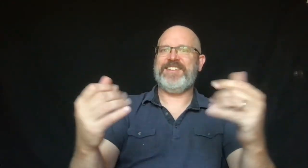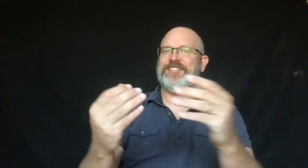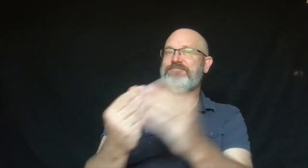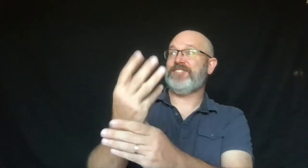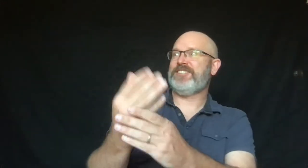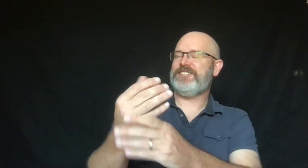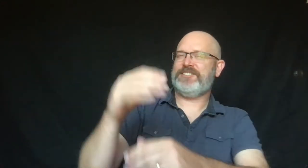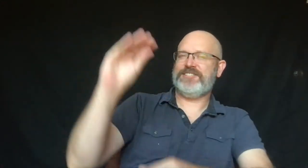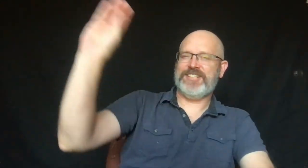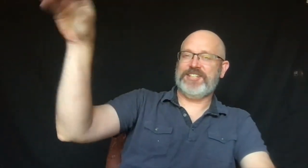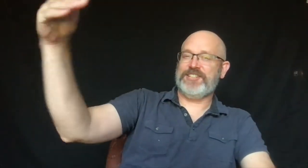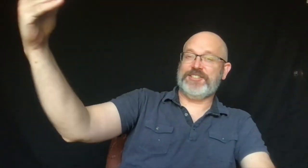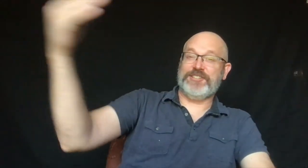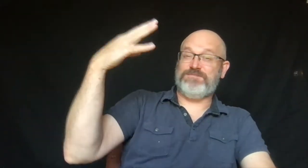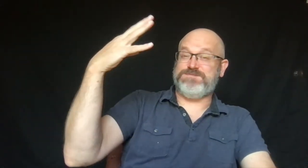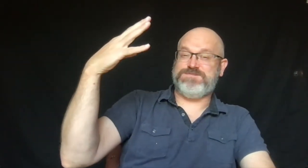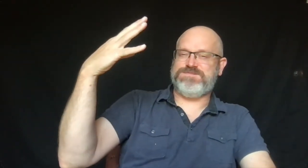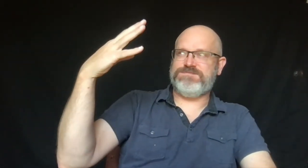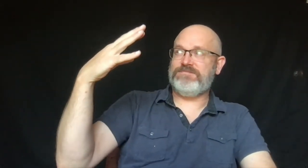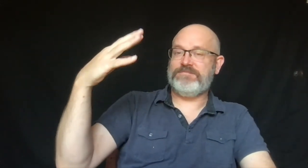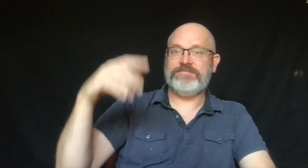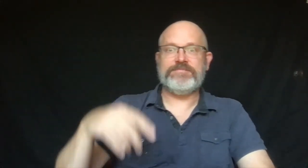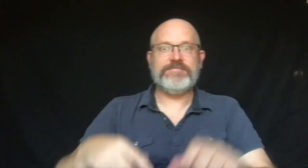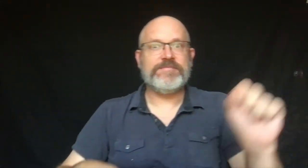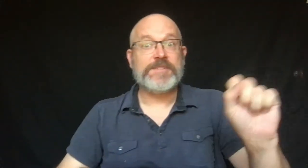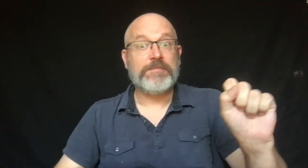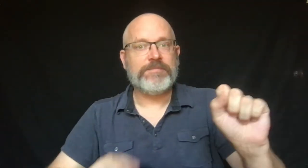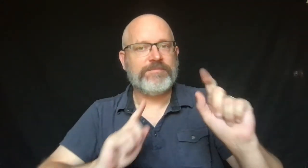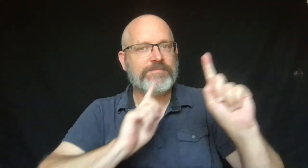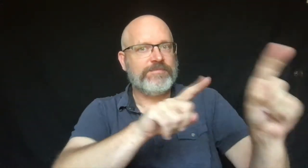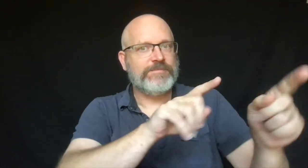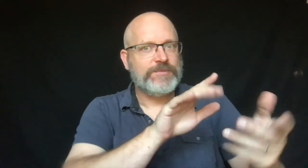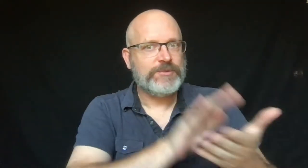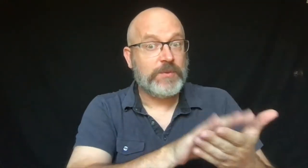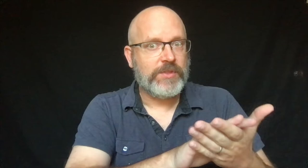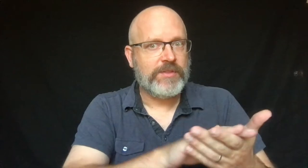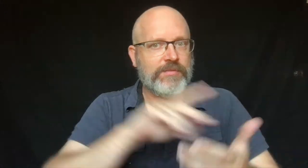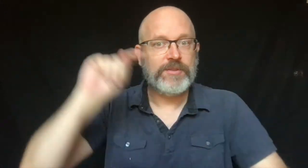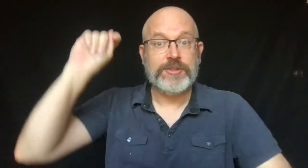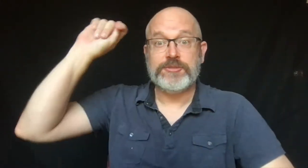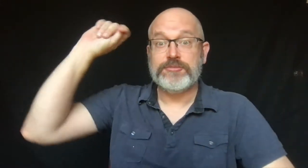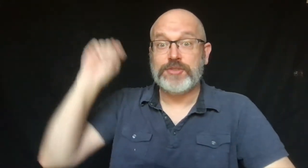Now one sunny spring day